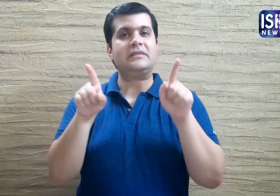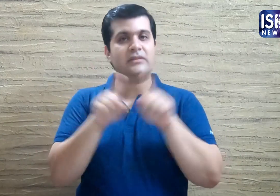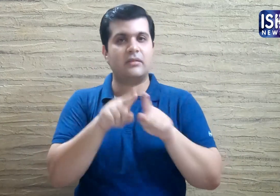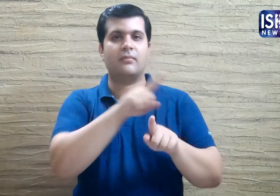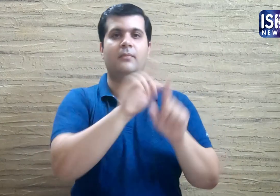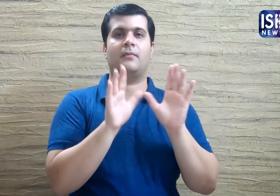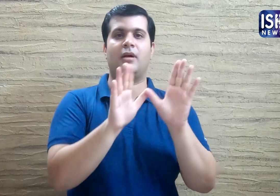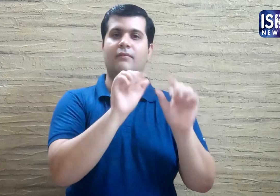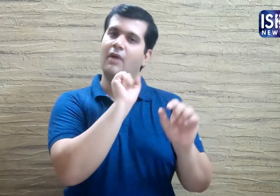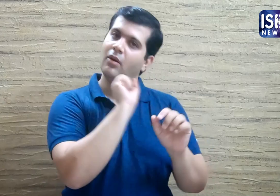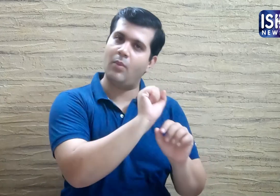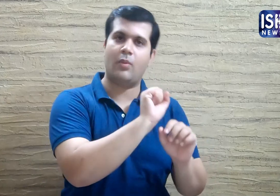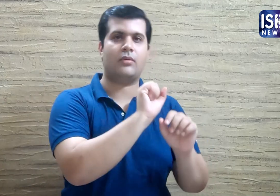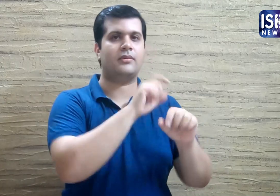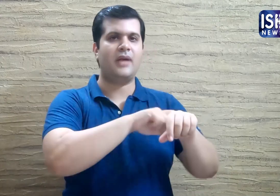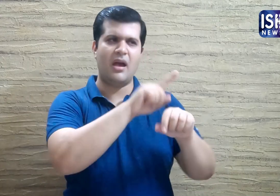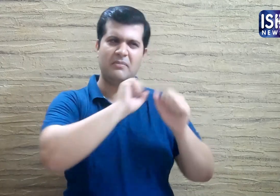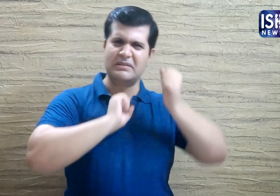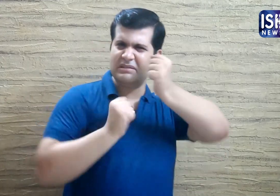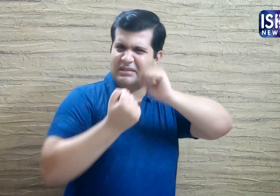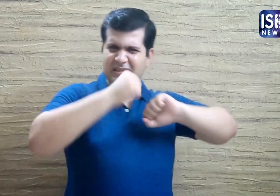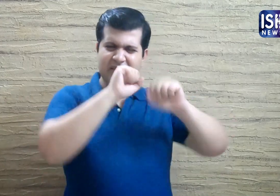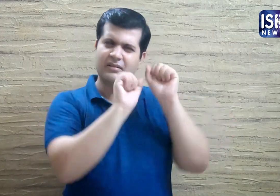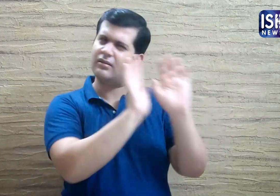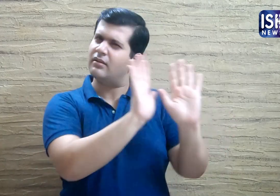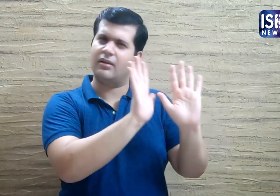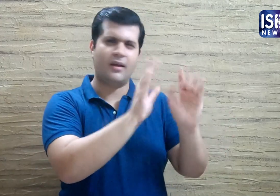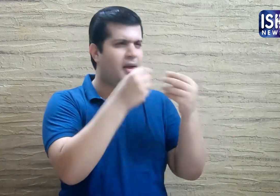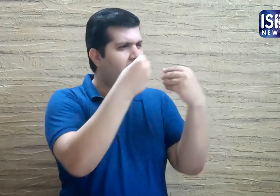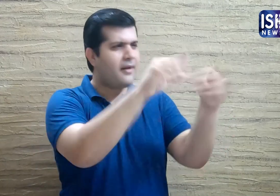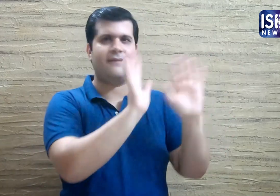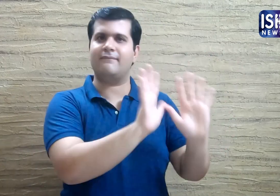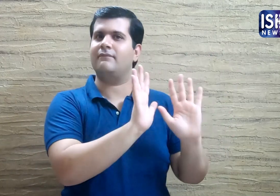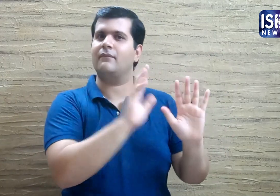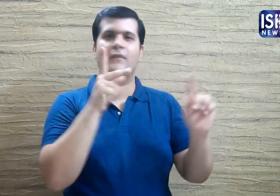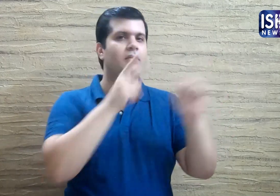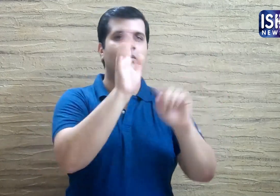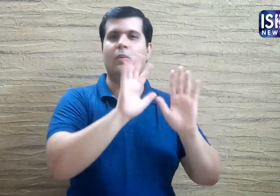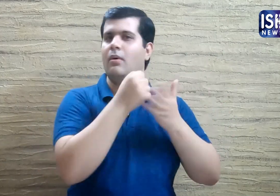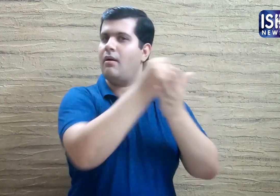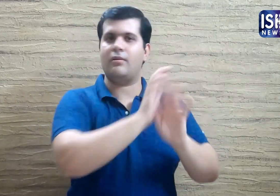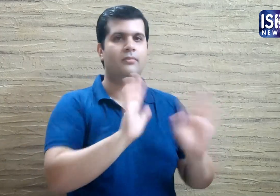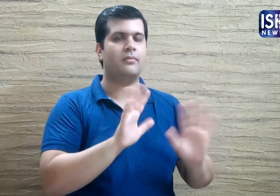In the same way a butterfly should be allowed to struggle and must not be helped.